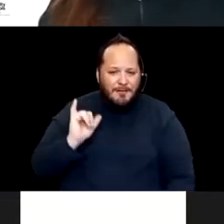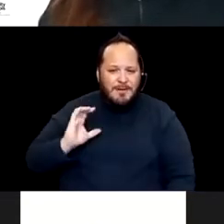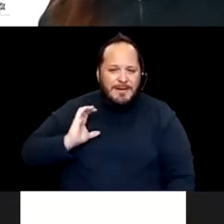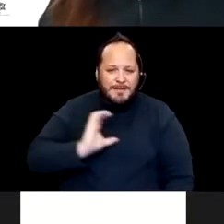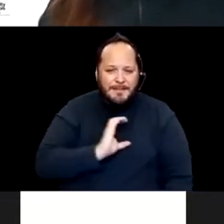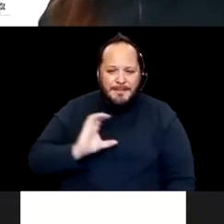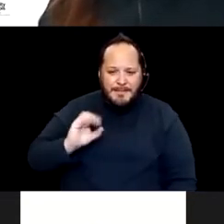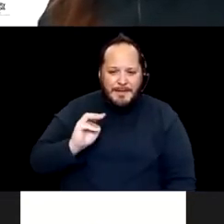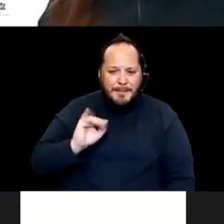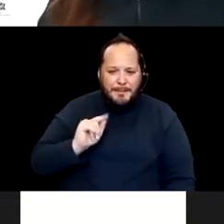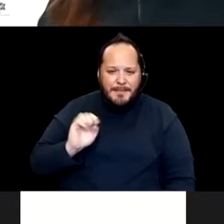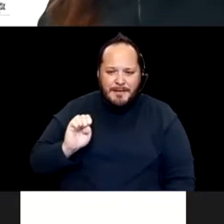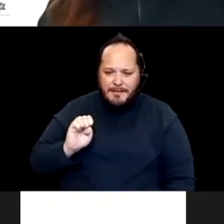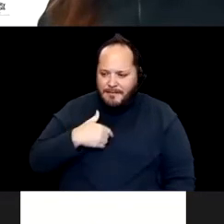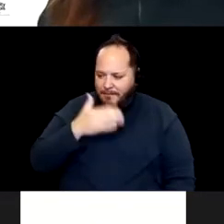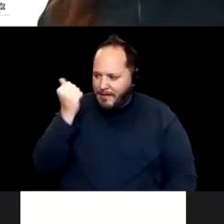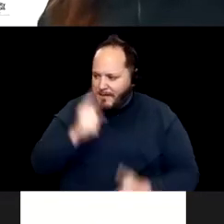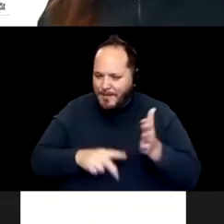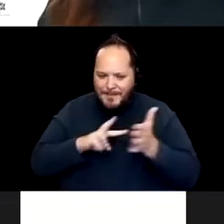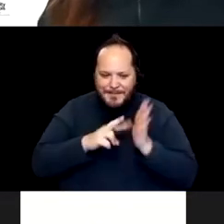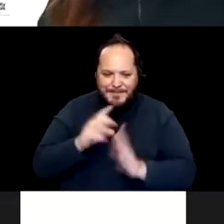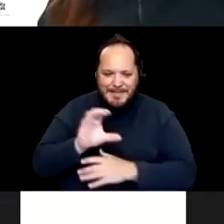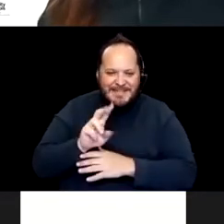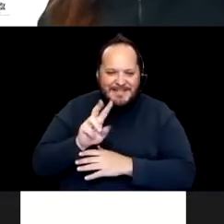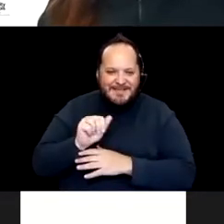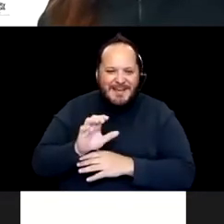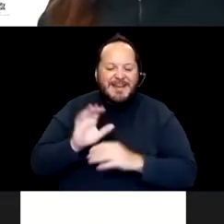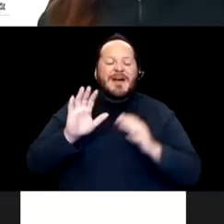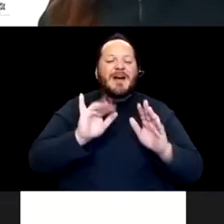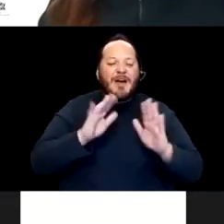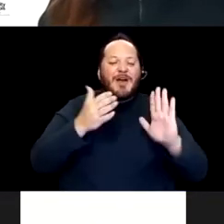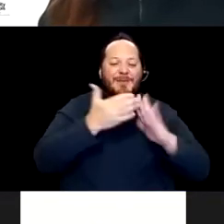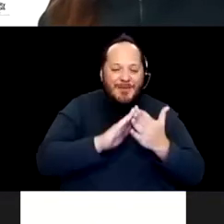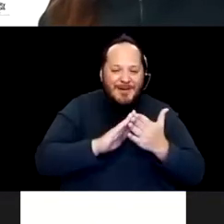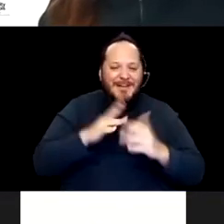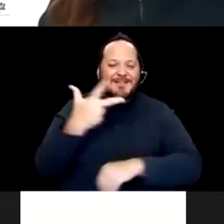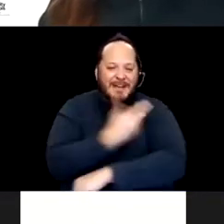I forgot what CVAC stands for. The Community Vaccine Advisory Committee in California.